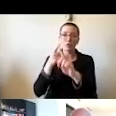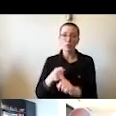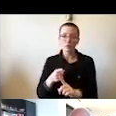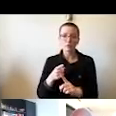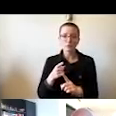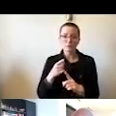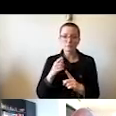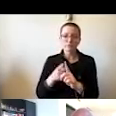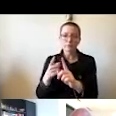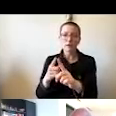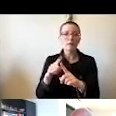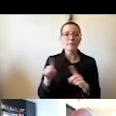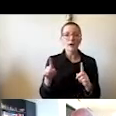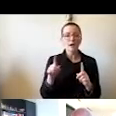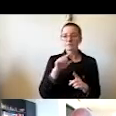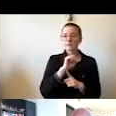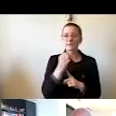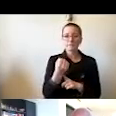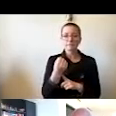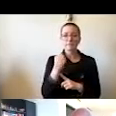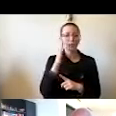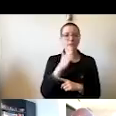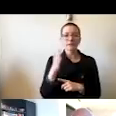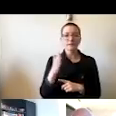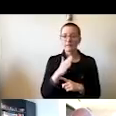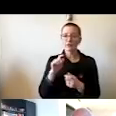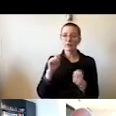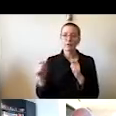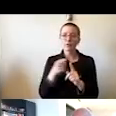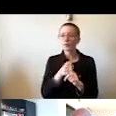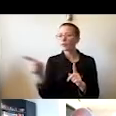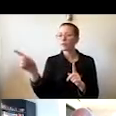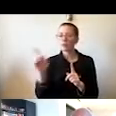derail, or destroy the ambitious and important strategic goals that we have laid out.